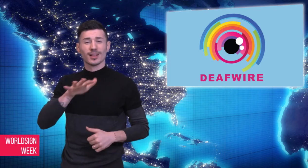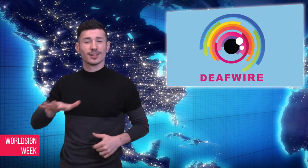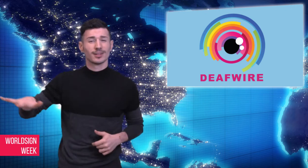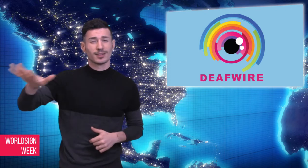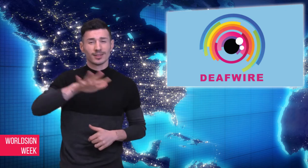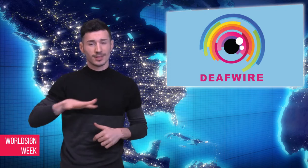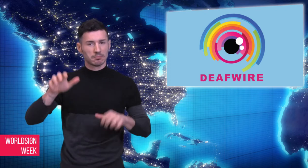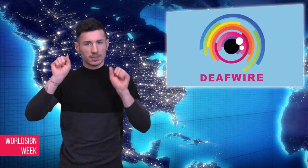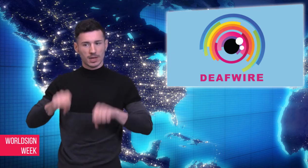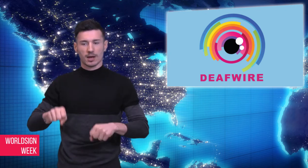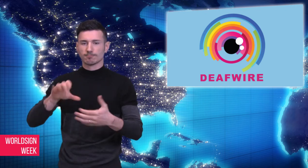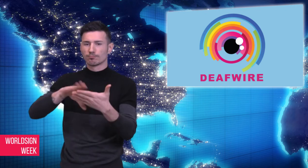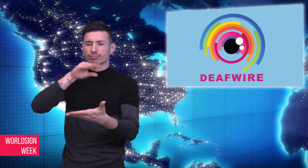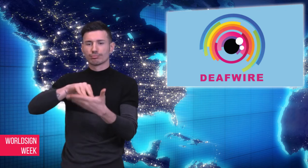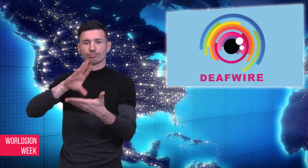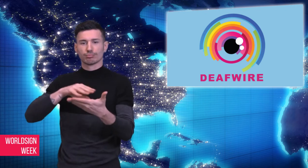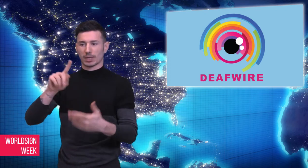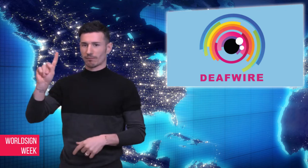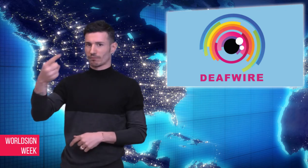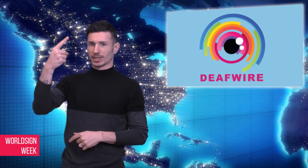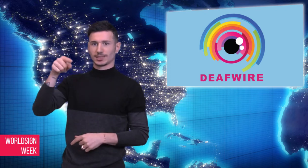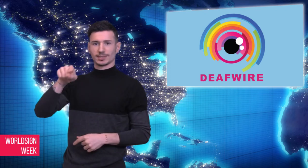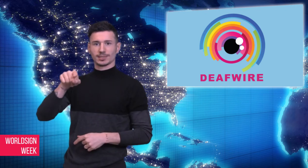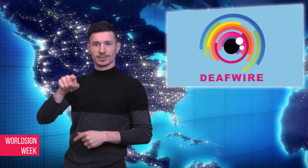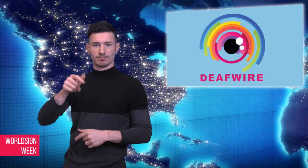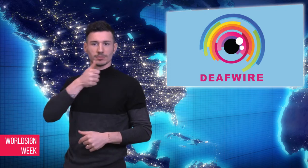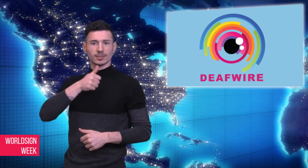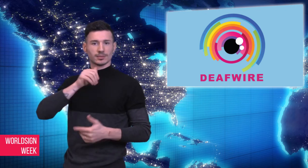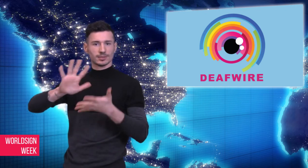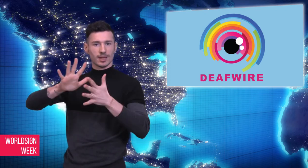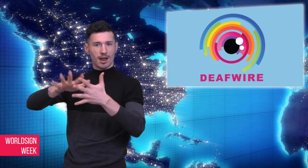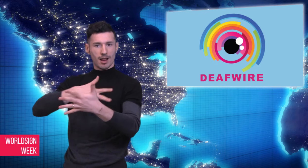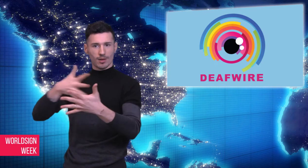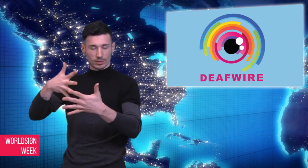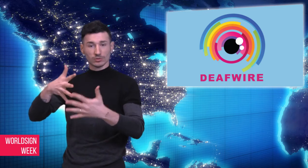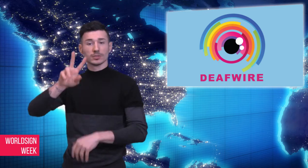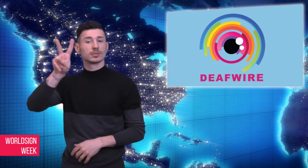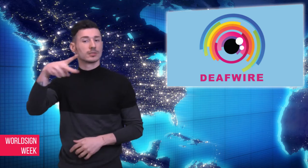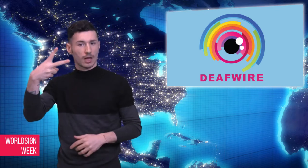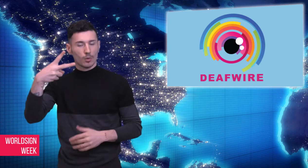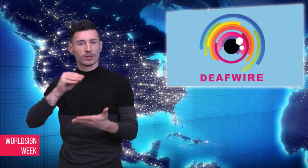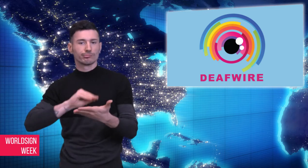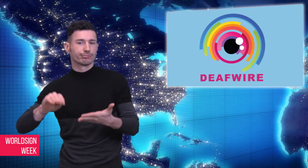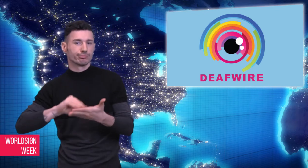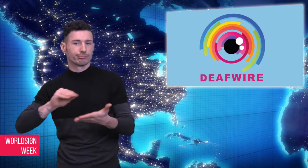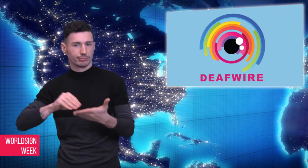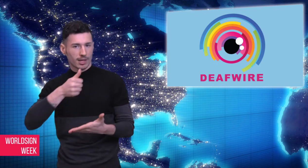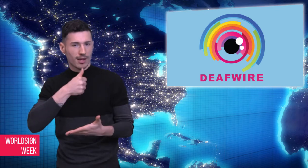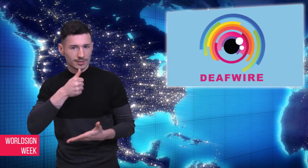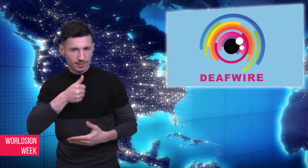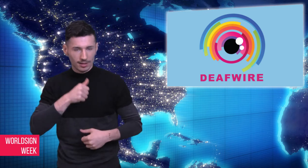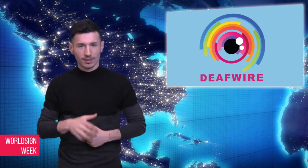Sign Language as a first language and that Deaf Icelanders should learn ISL first and written Icelandic second. The Icelandic Sign Language is now recognized and